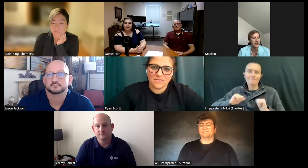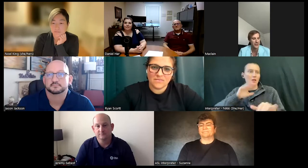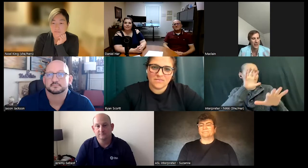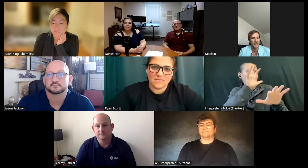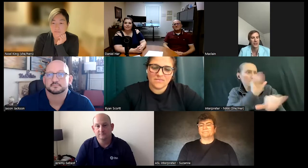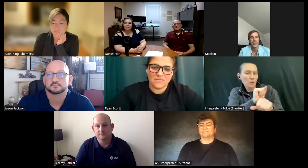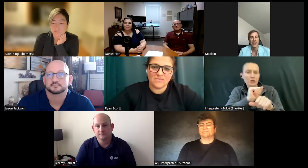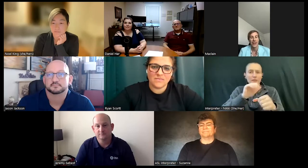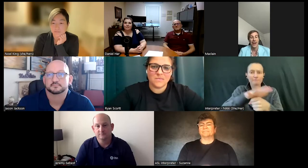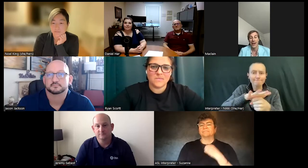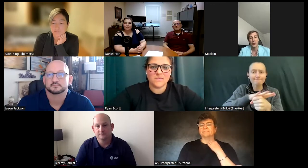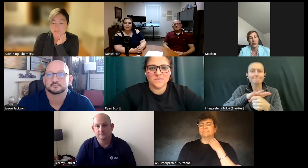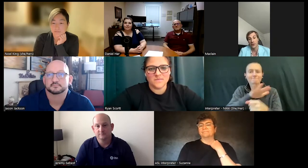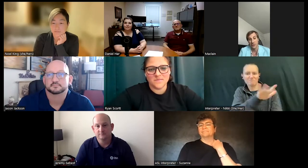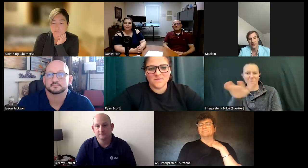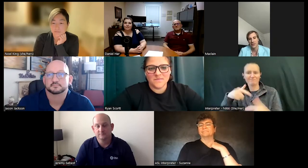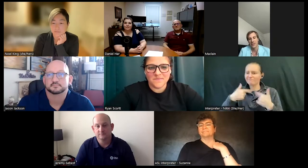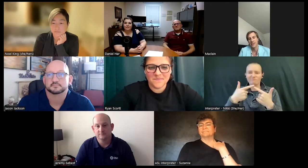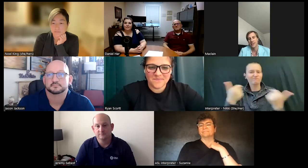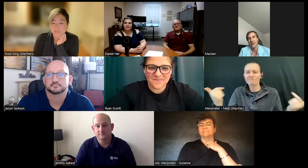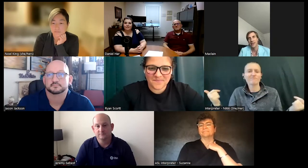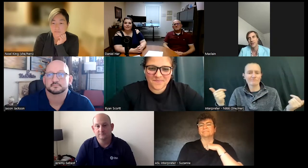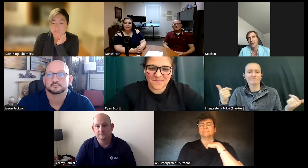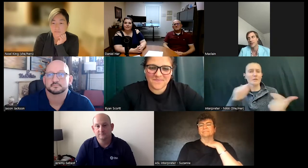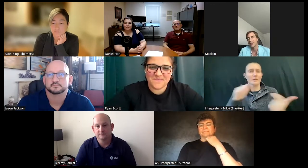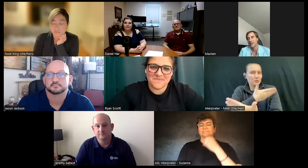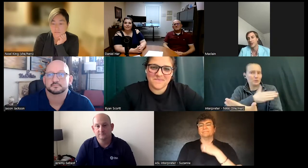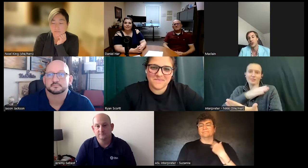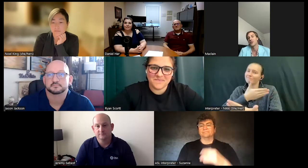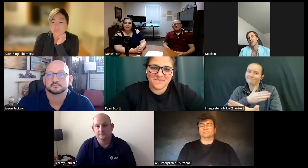talents and such. I do it all in the music scene and it's a very daunting